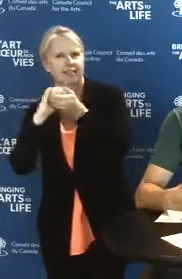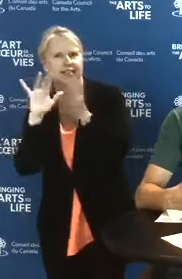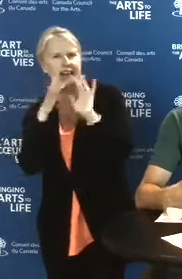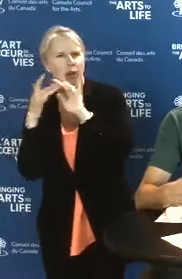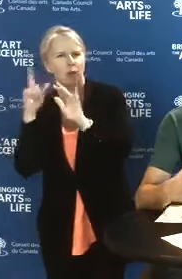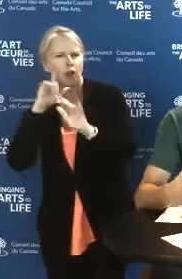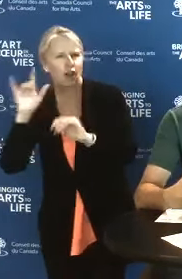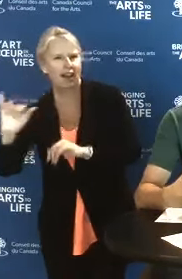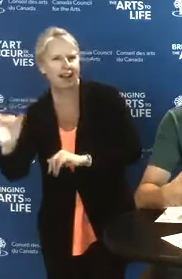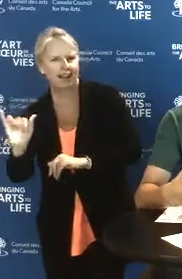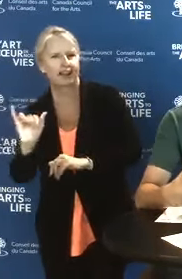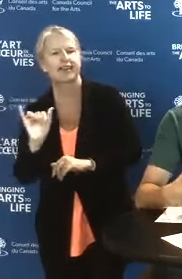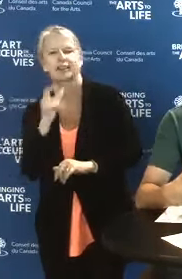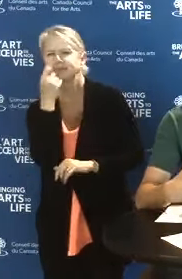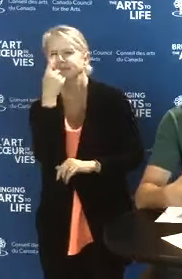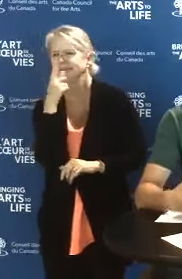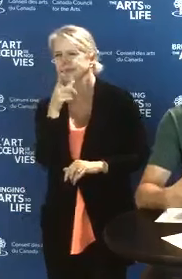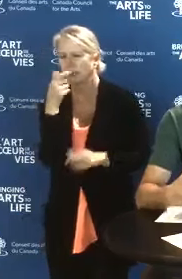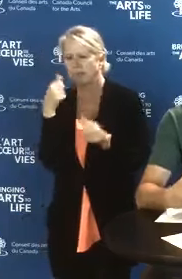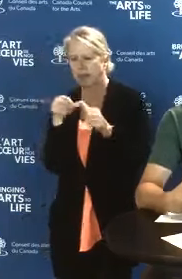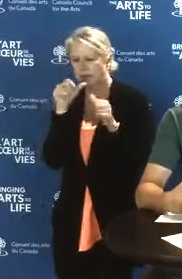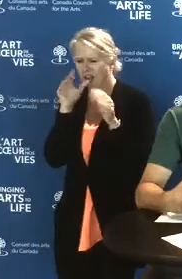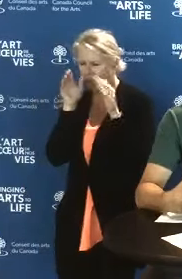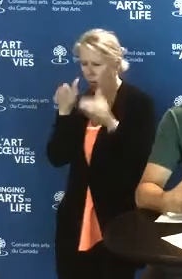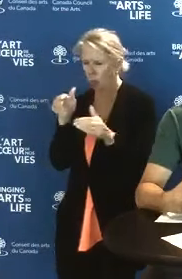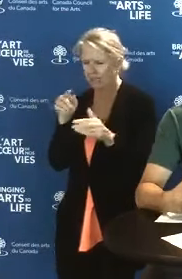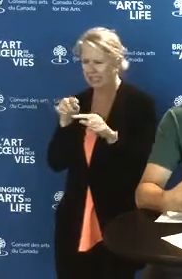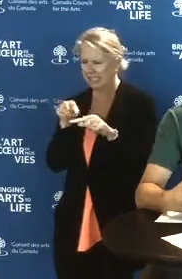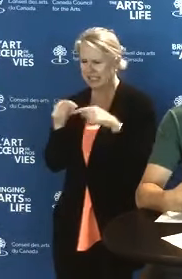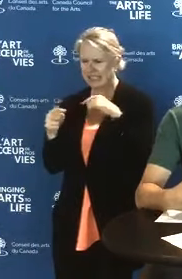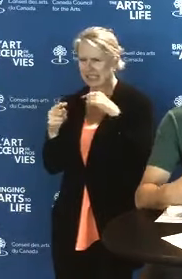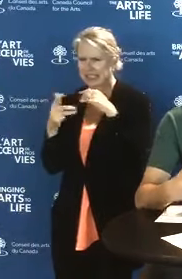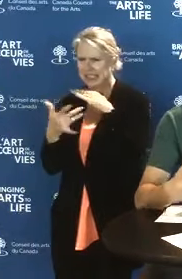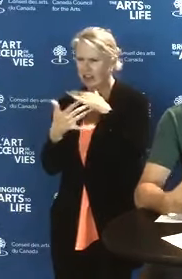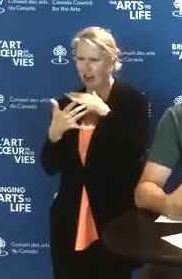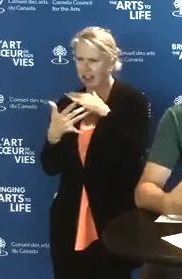Remember, it's not so much the focus on technology, but really on the strategy.